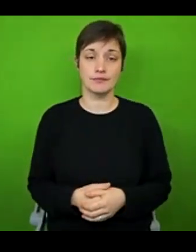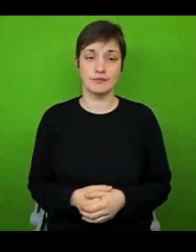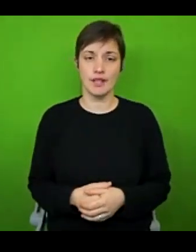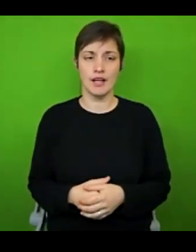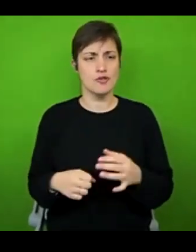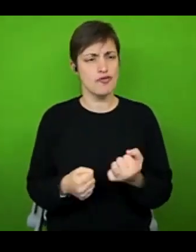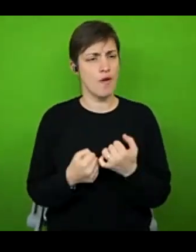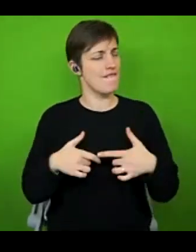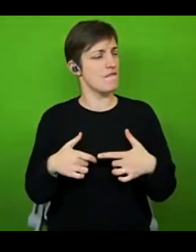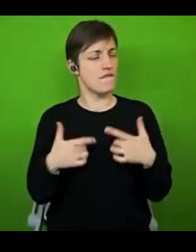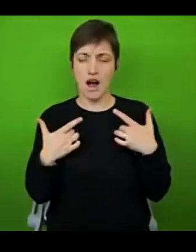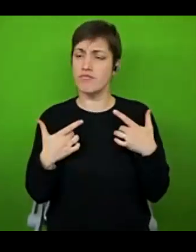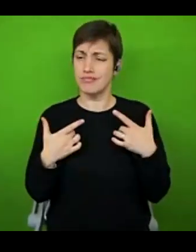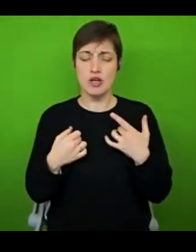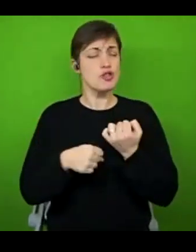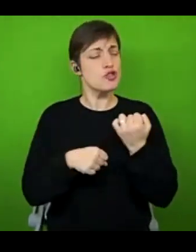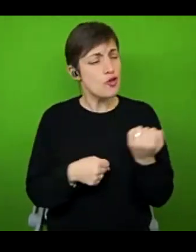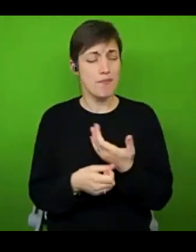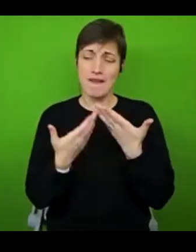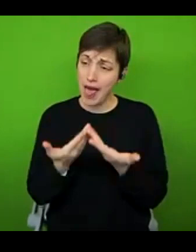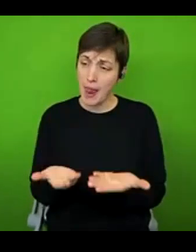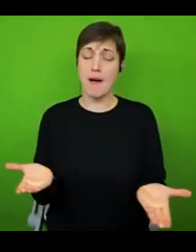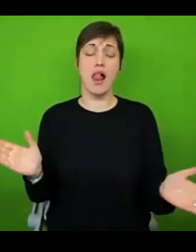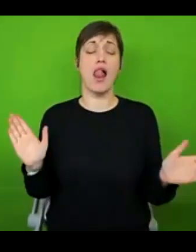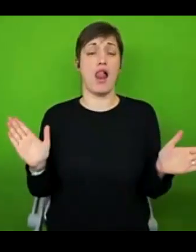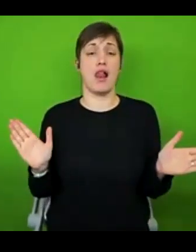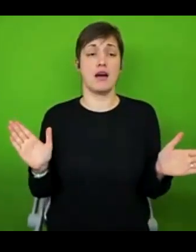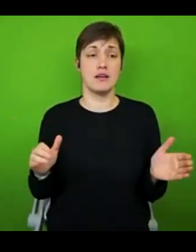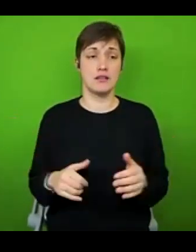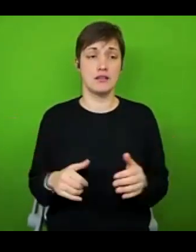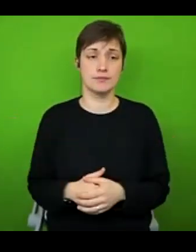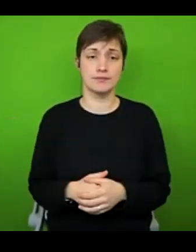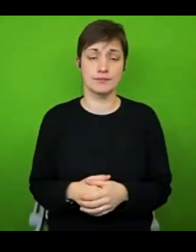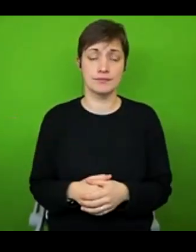something that should be more broadly available for people with fatigue. So it might be worth looking into whether